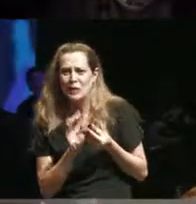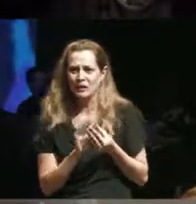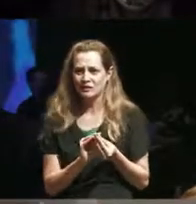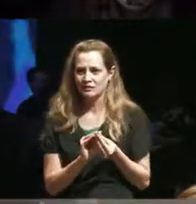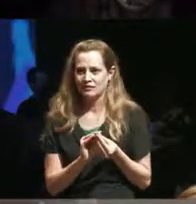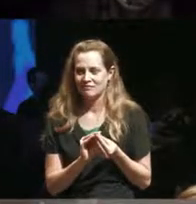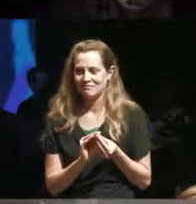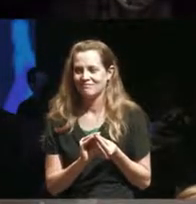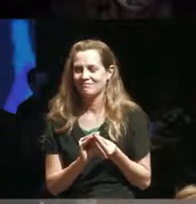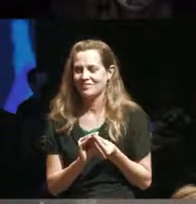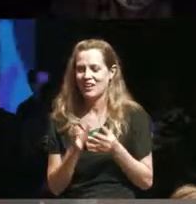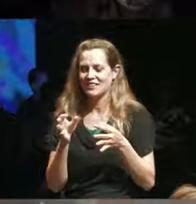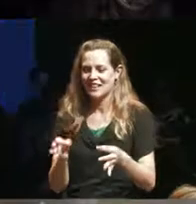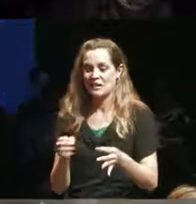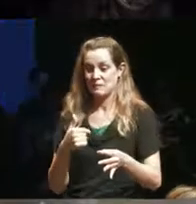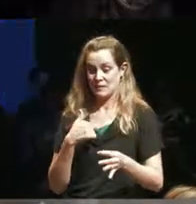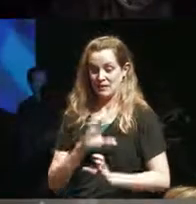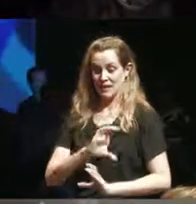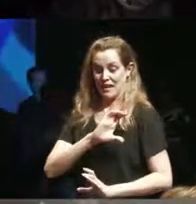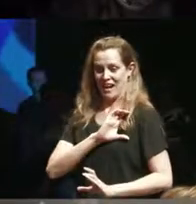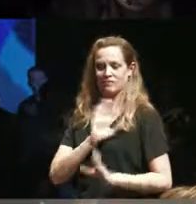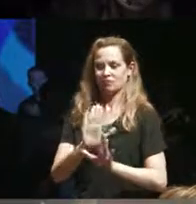because I and I think you know and I think by not being on stage I think I